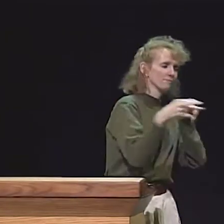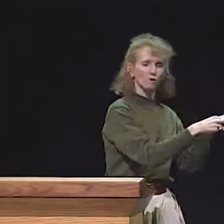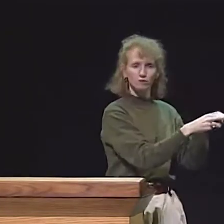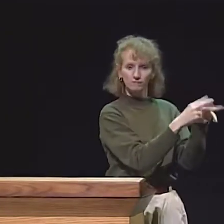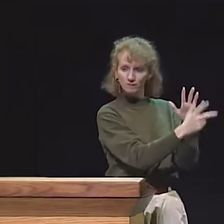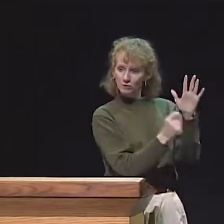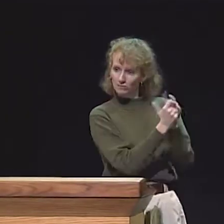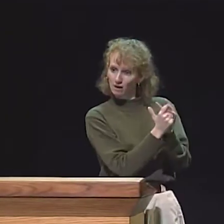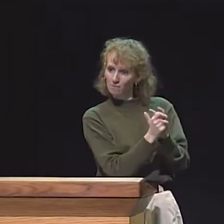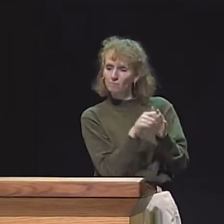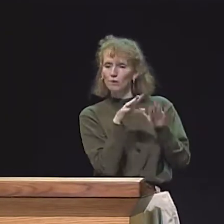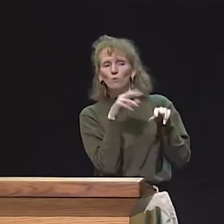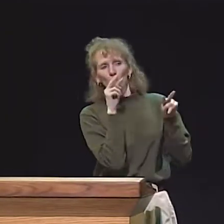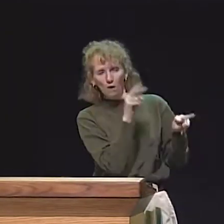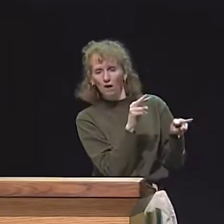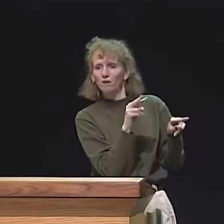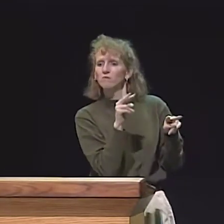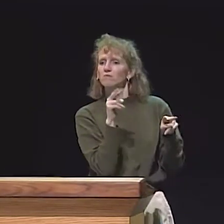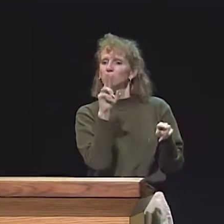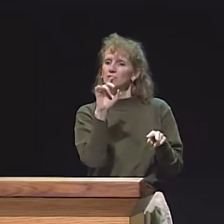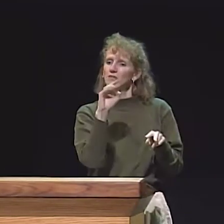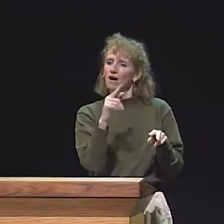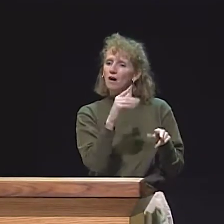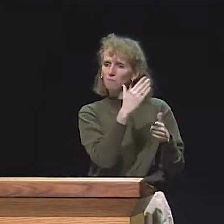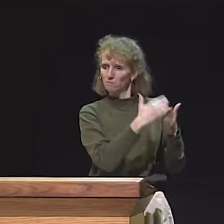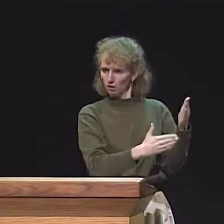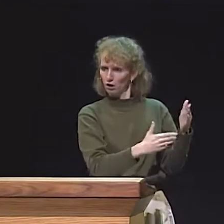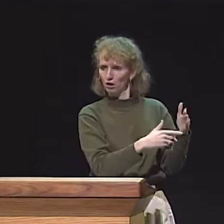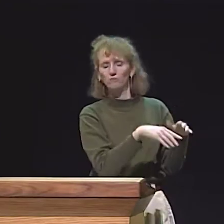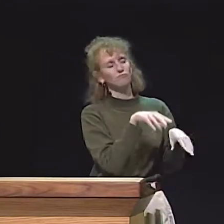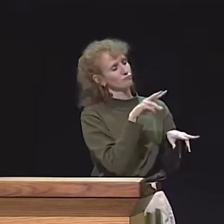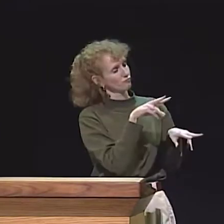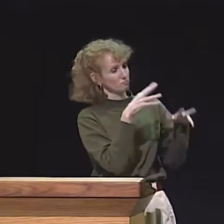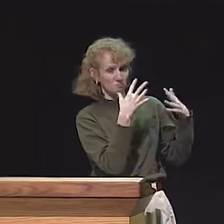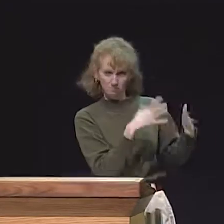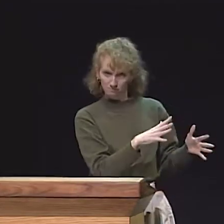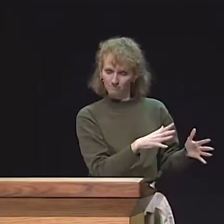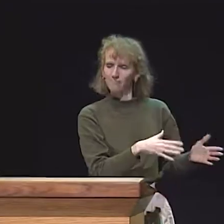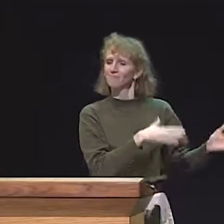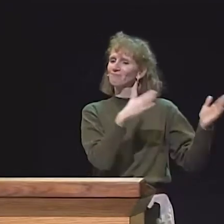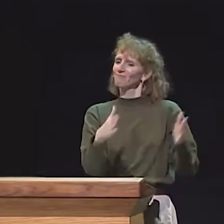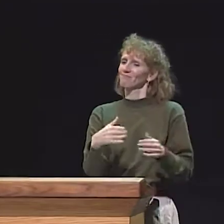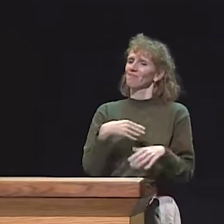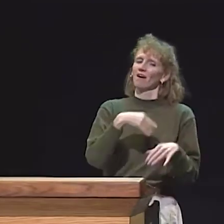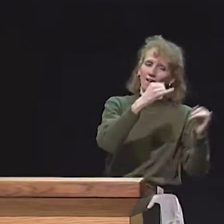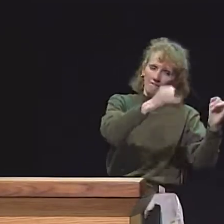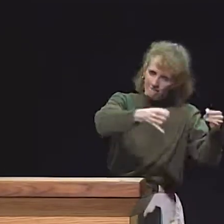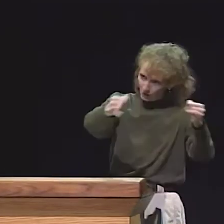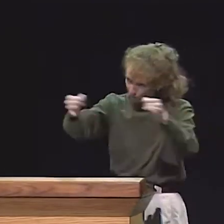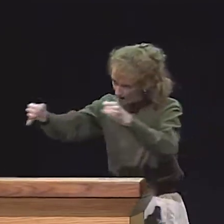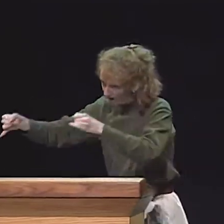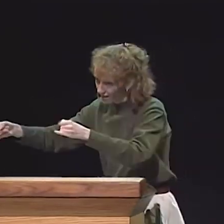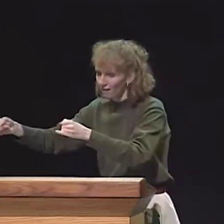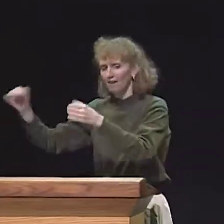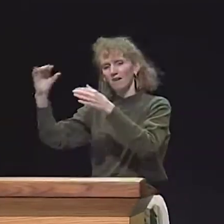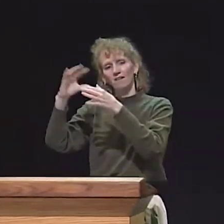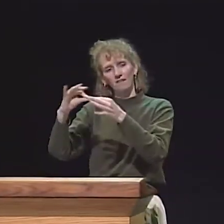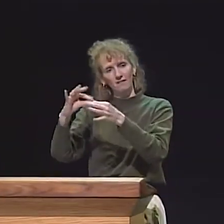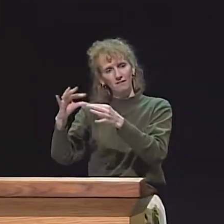SO, EITHER WE MAY WATCH THE VIDEOTAPE AGAIN OR WE MAY GO BACK AND WATCH THE ORIGINAL STORY AGAIN. AND THEN WE DO THE RETELLING PART.